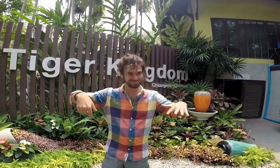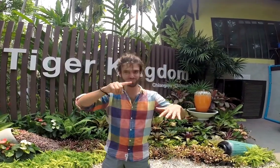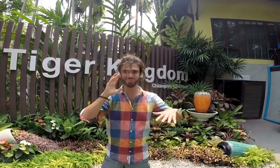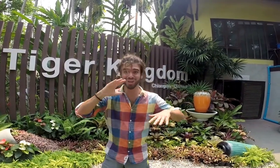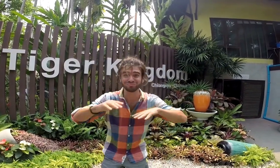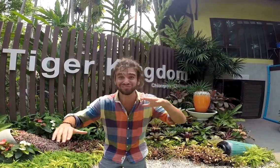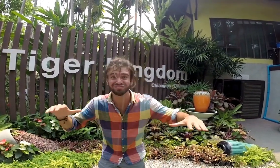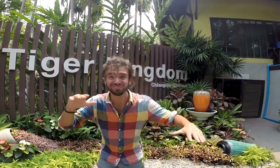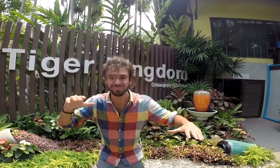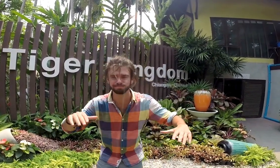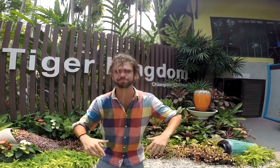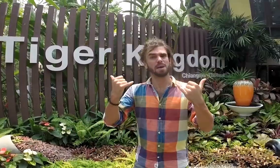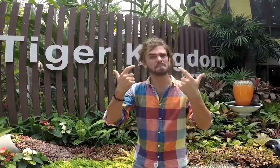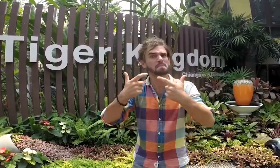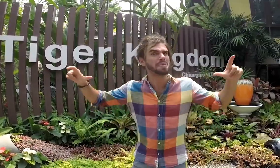We'll be able to pet them.